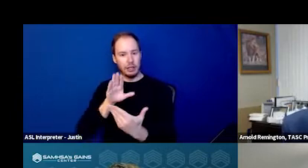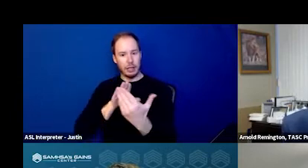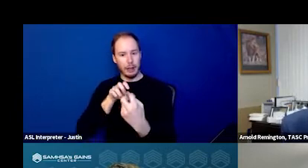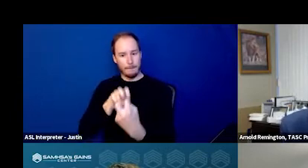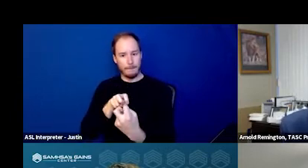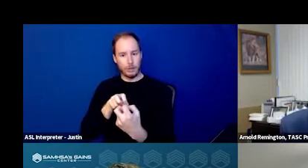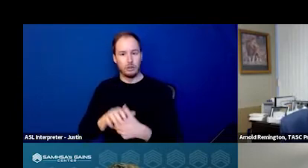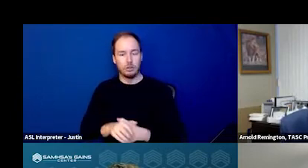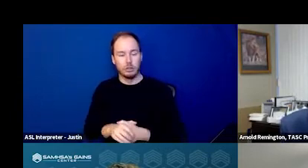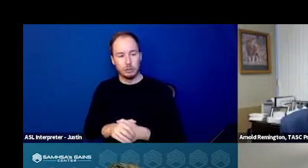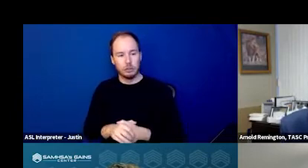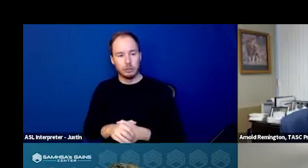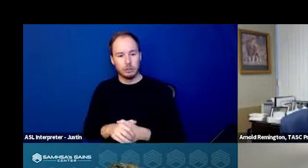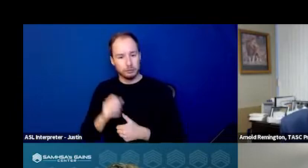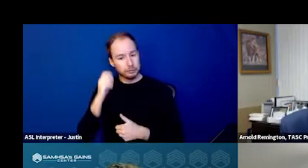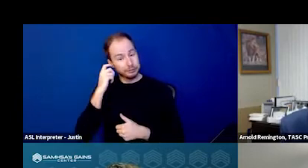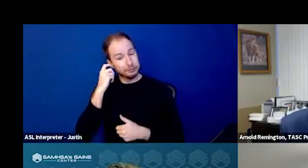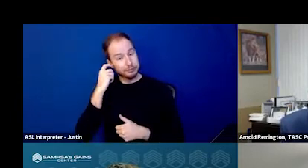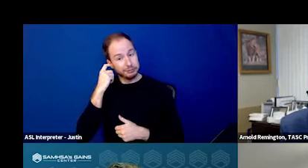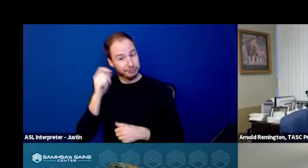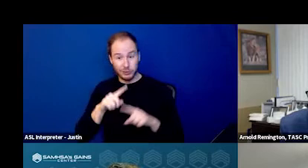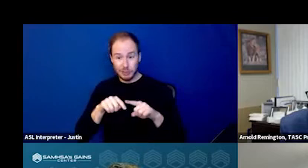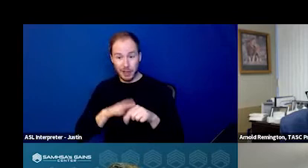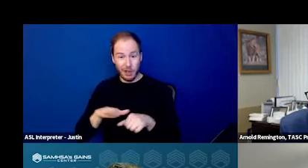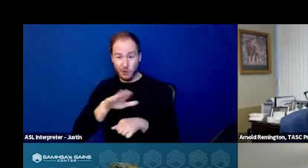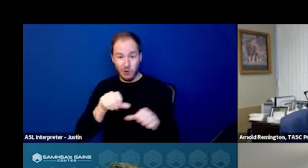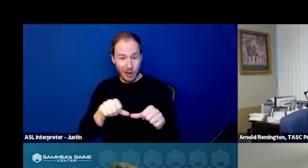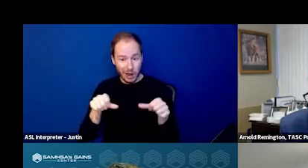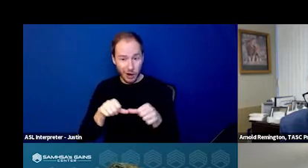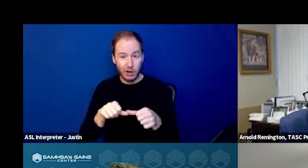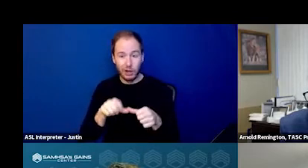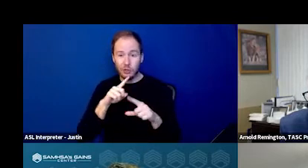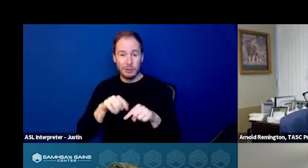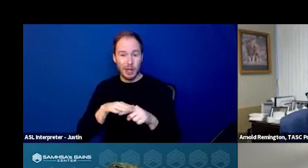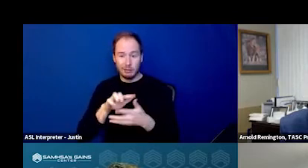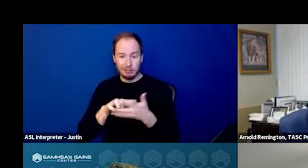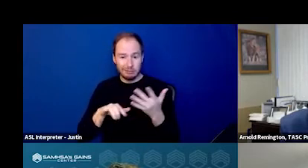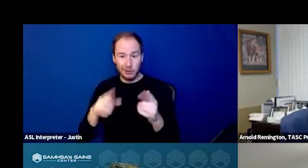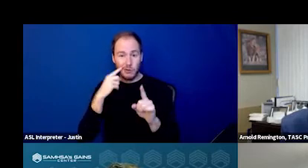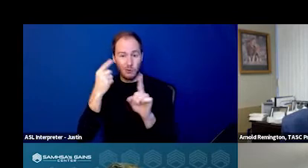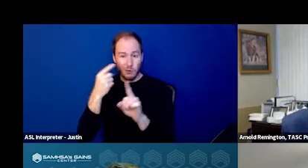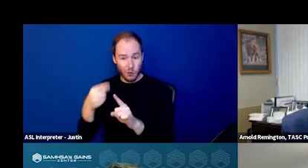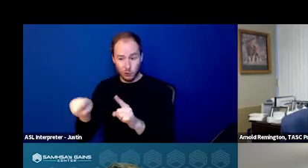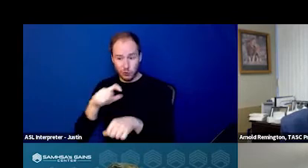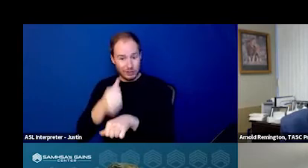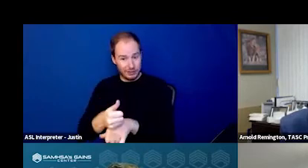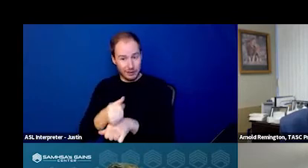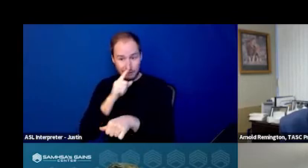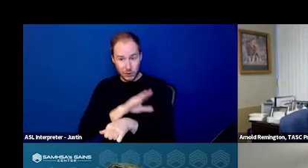Now again, it's gonna depend on your coverage area and the goals you define on what your response is.